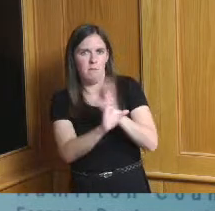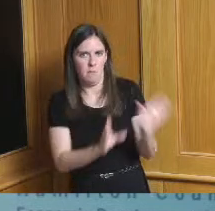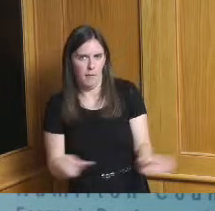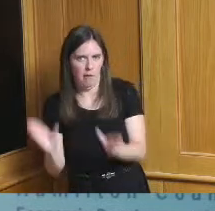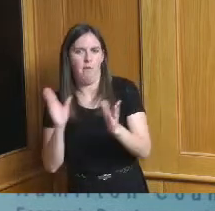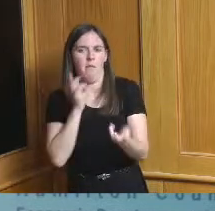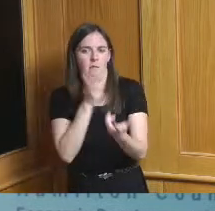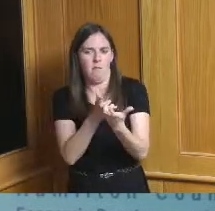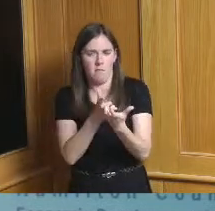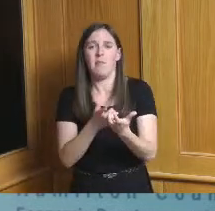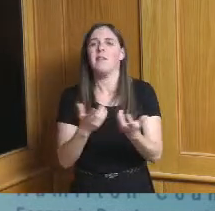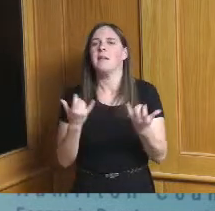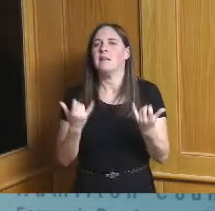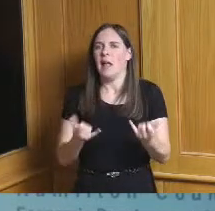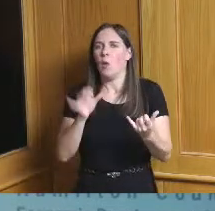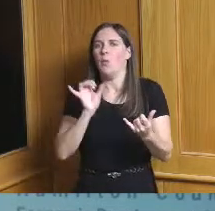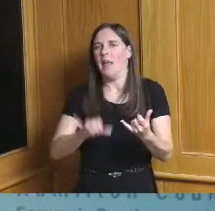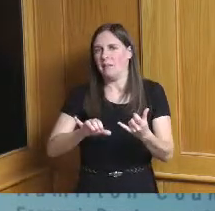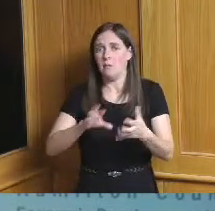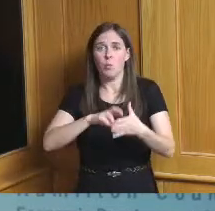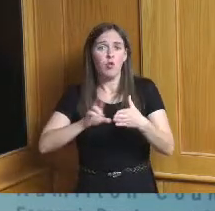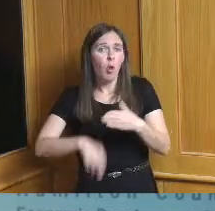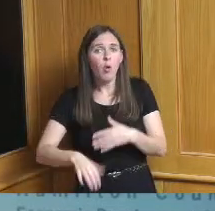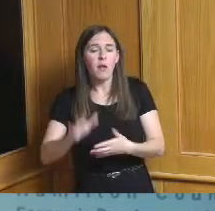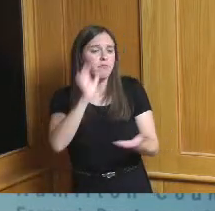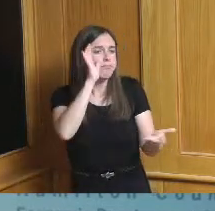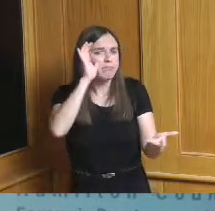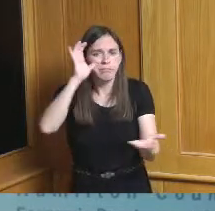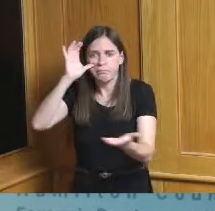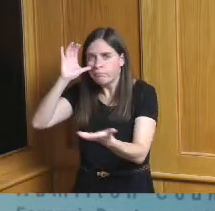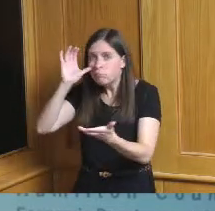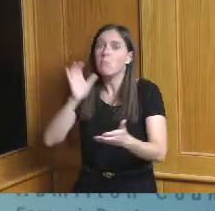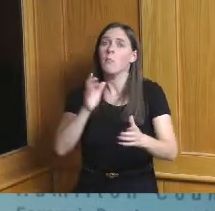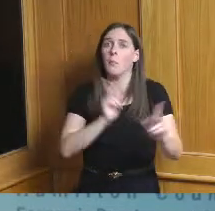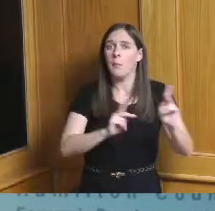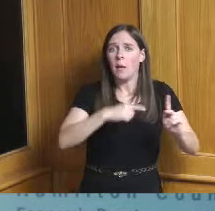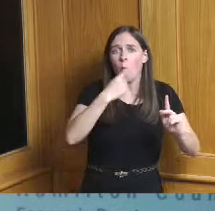today are the results of input from citizens government officials business leaders educators